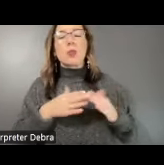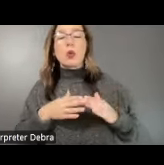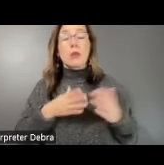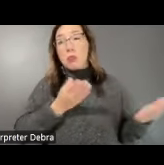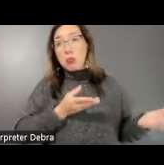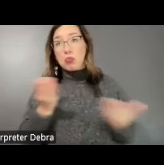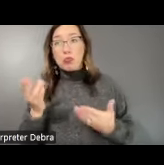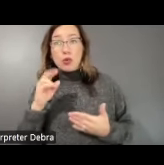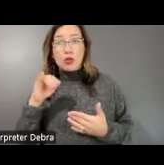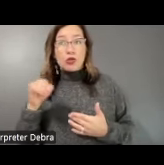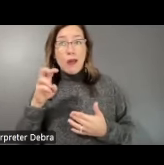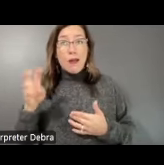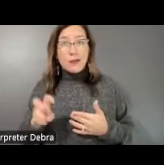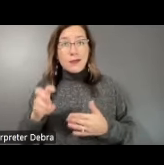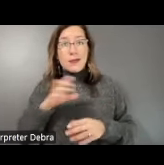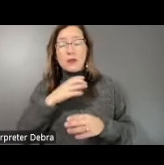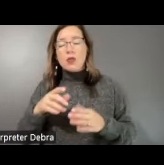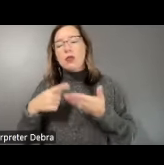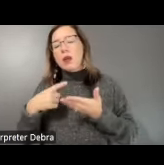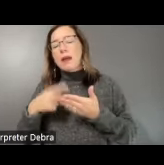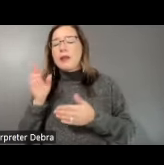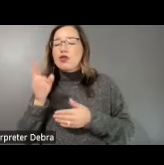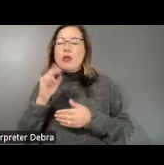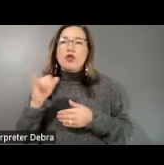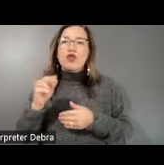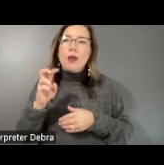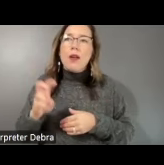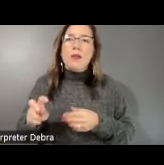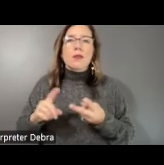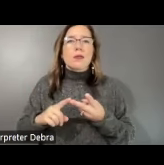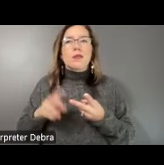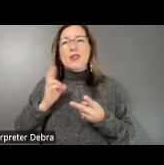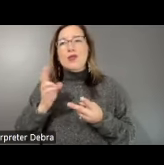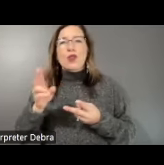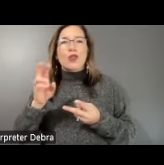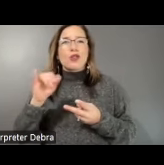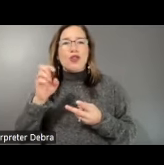that talk about the history of jazz, talk about historical jazz figures like Miles Davis and John